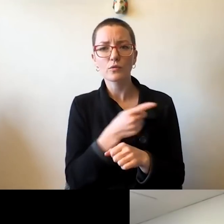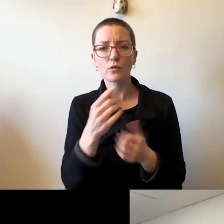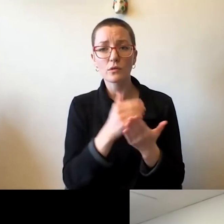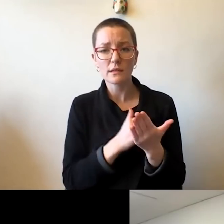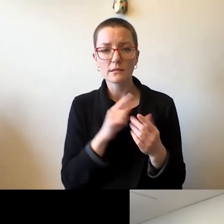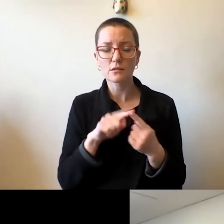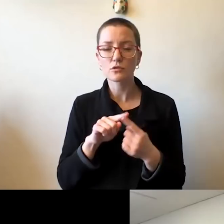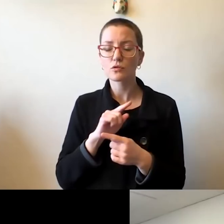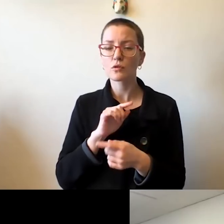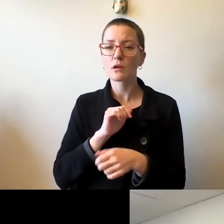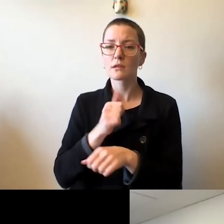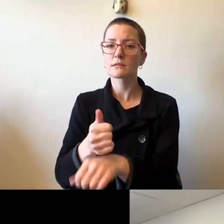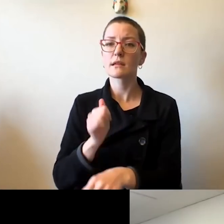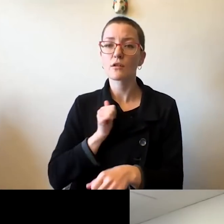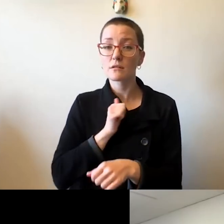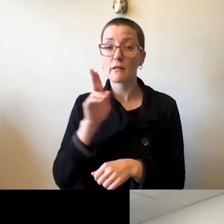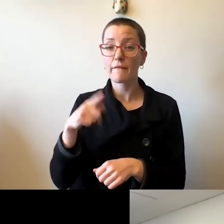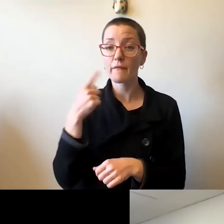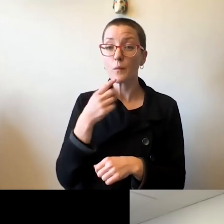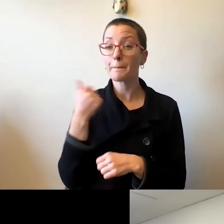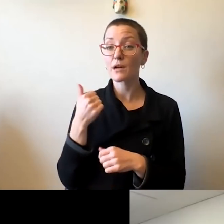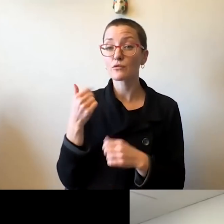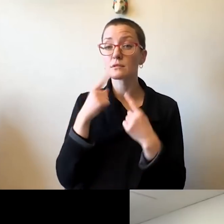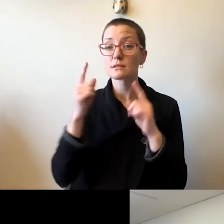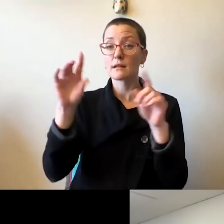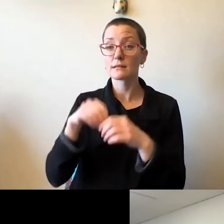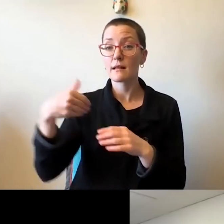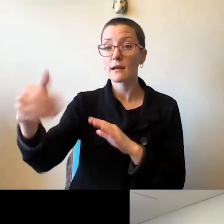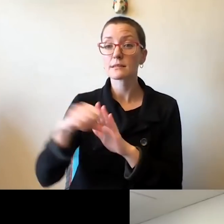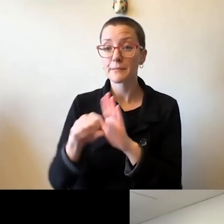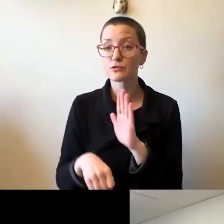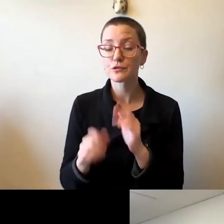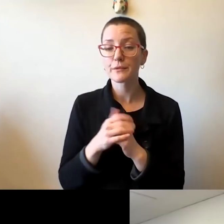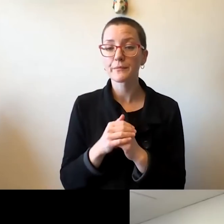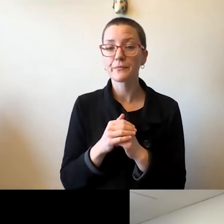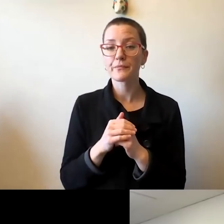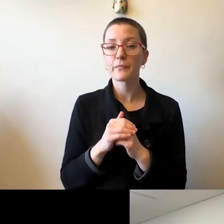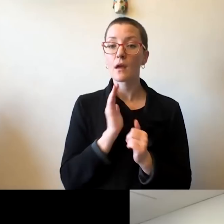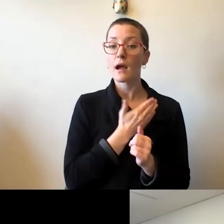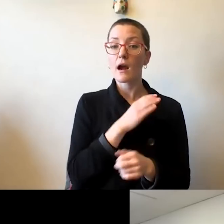for better success in the next semester. Our Council of Deans were consulted,